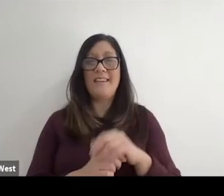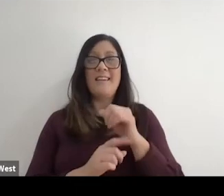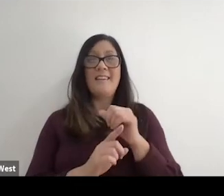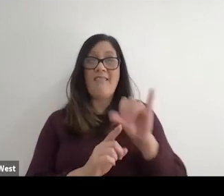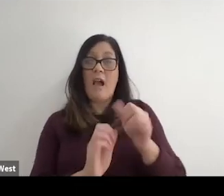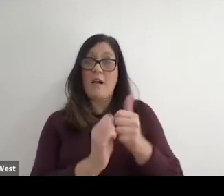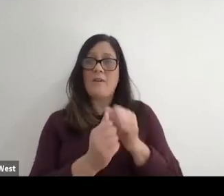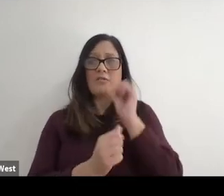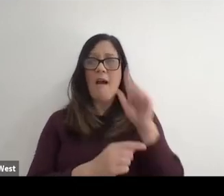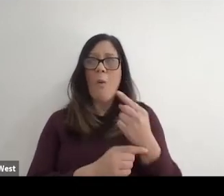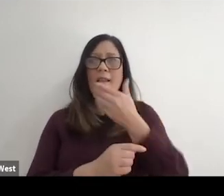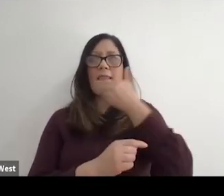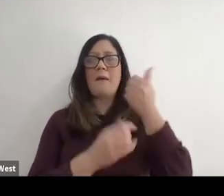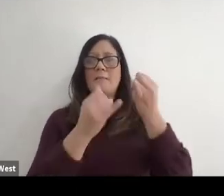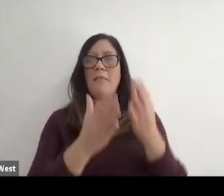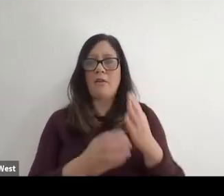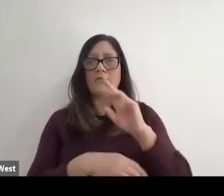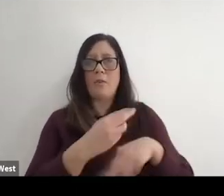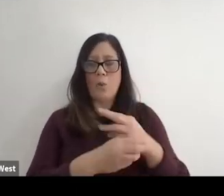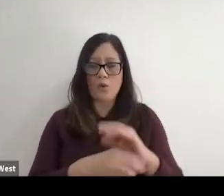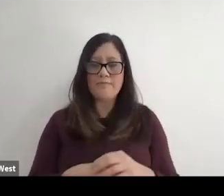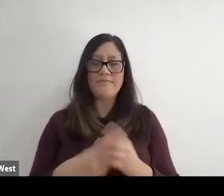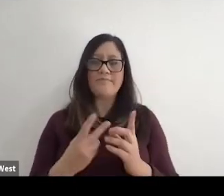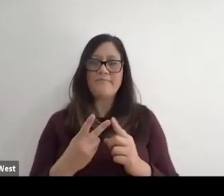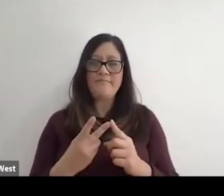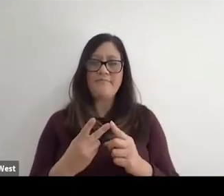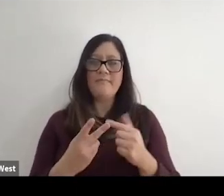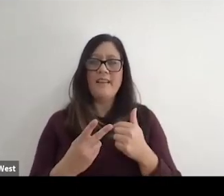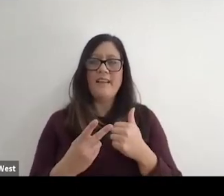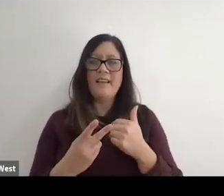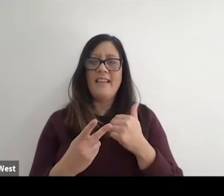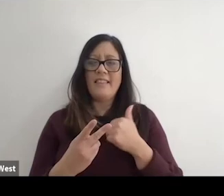the best players in the world. Second week they have senior Division 35 and over.